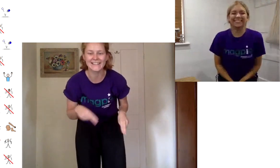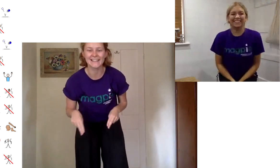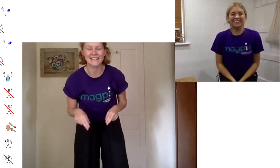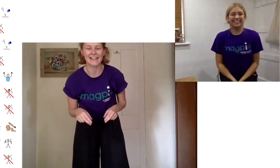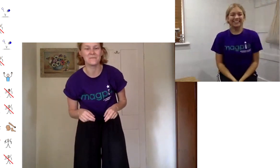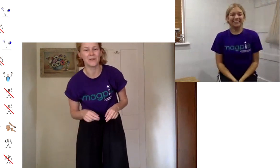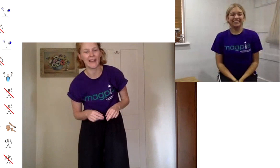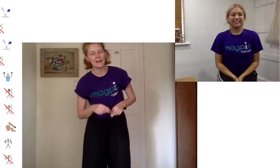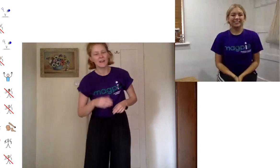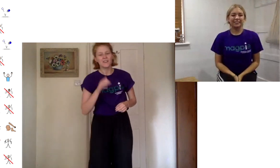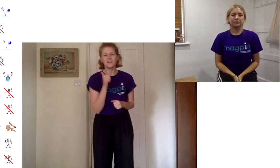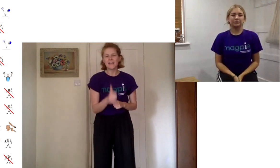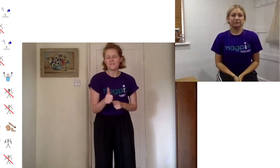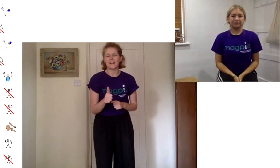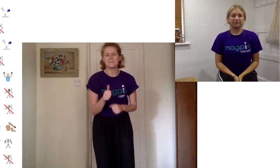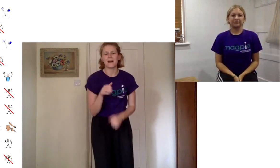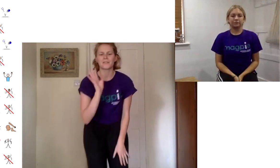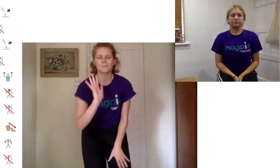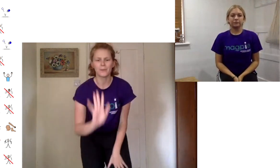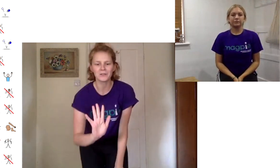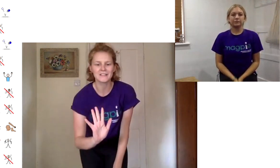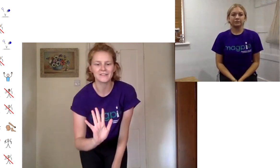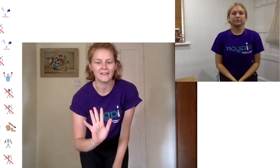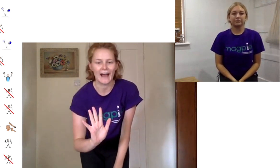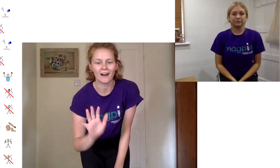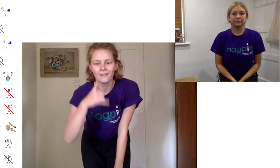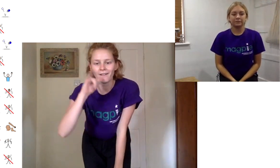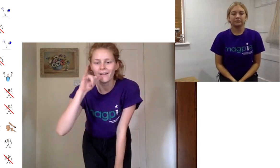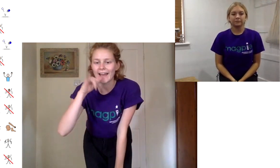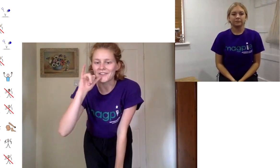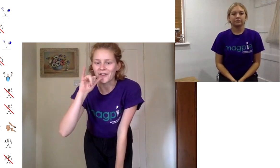dancing everybody you definitely might want to pause the video now and get a drink